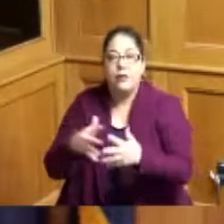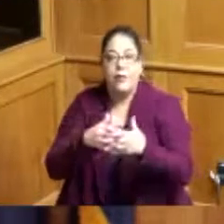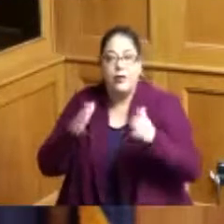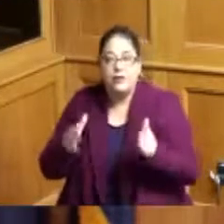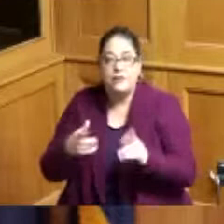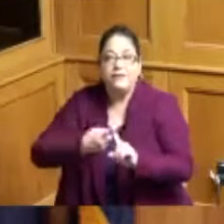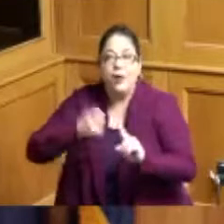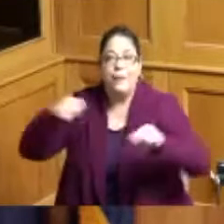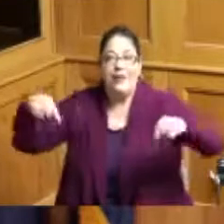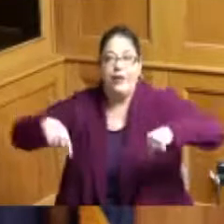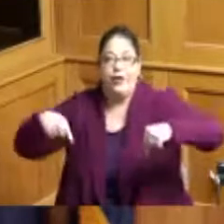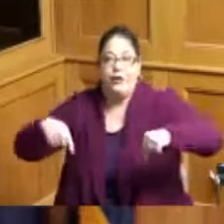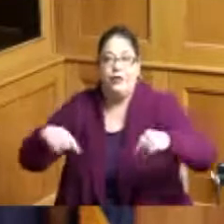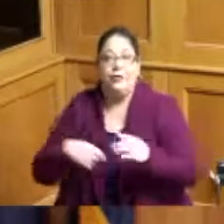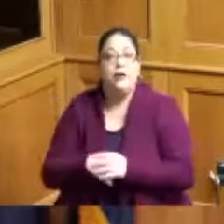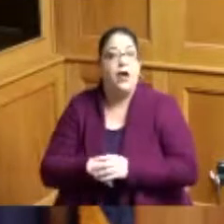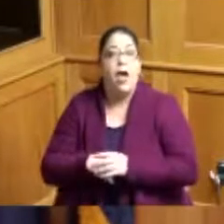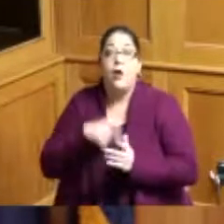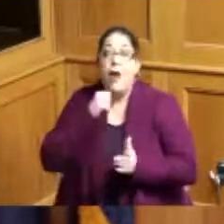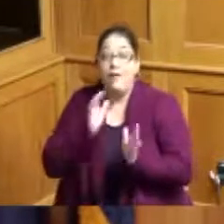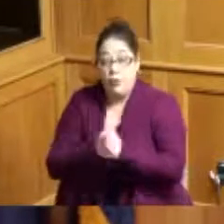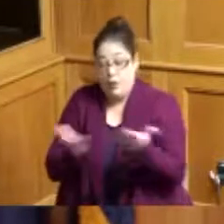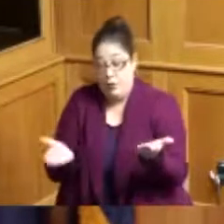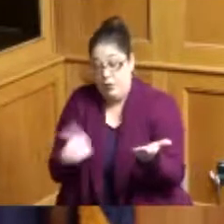you don't have to go in a history book you can touch these folks